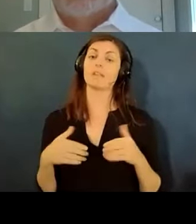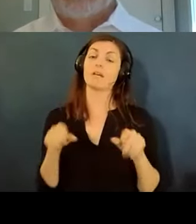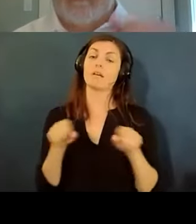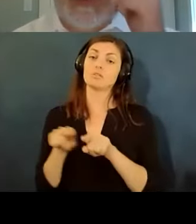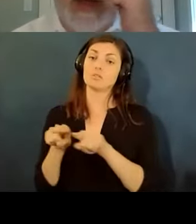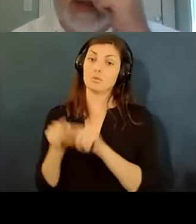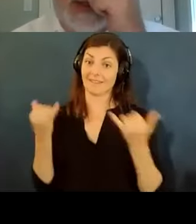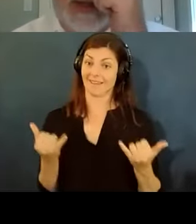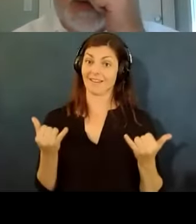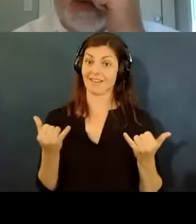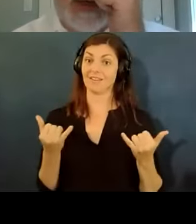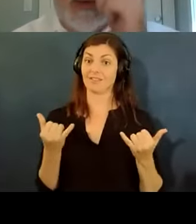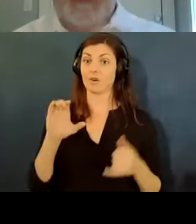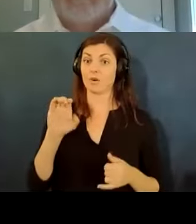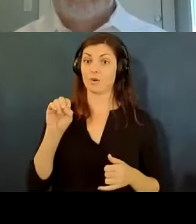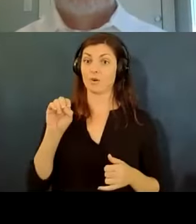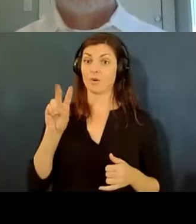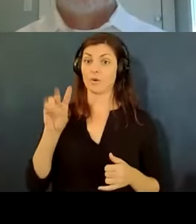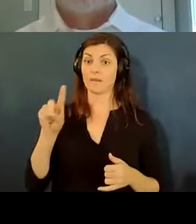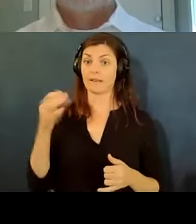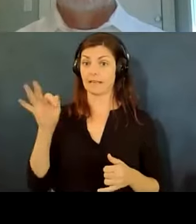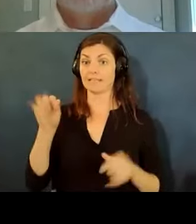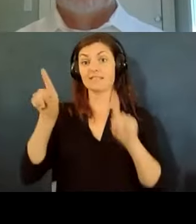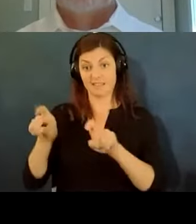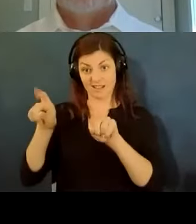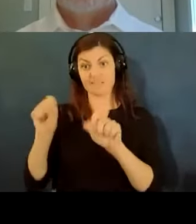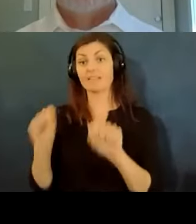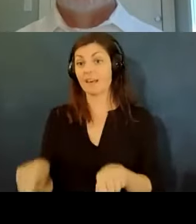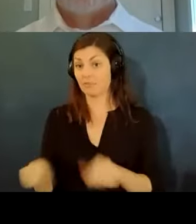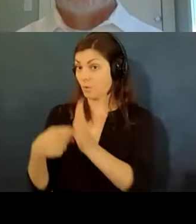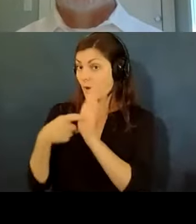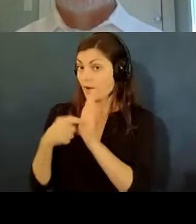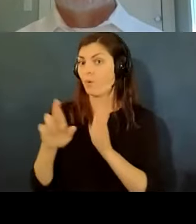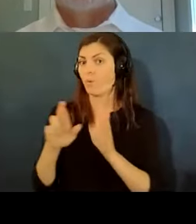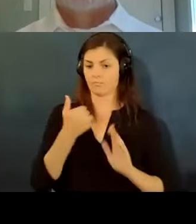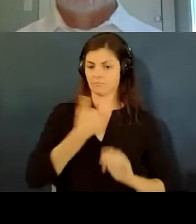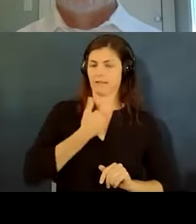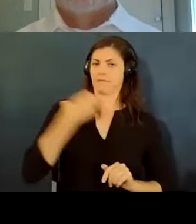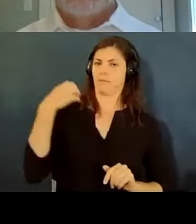covenanting testing or administer it themselves but there are some restrictions on it it has to